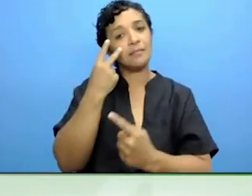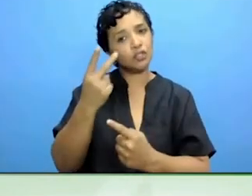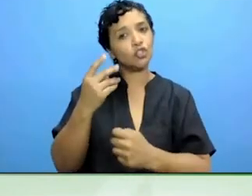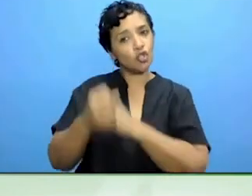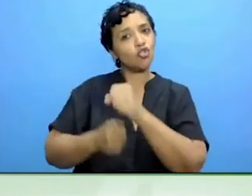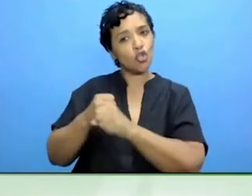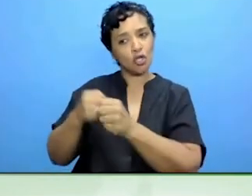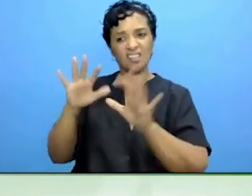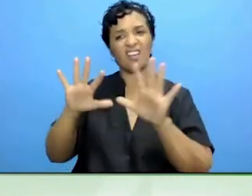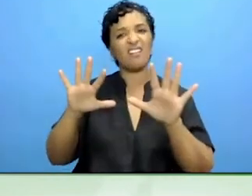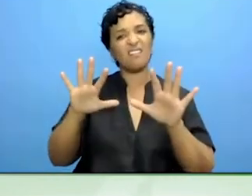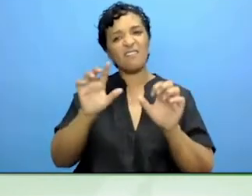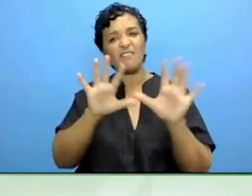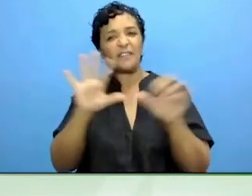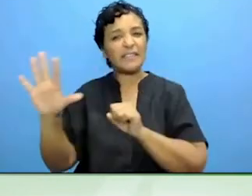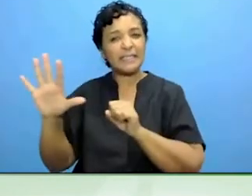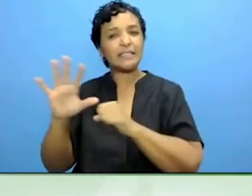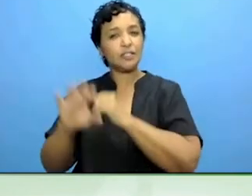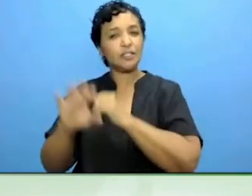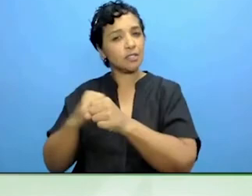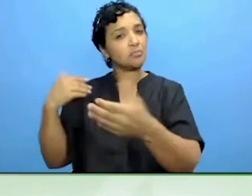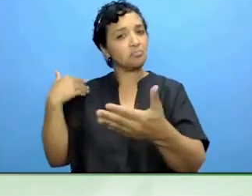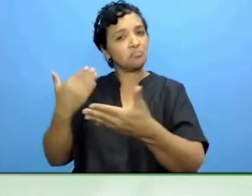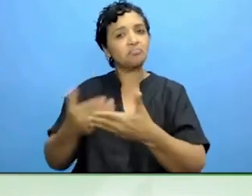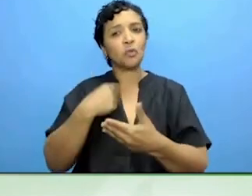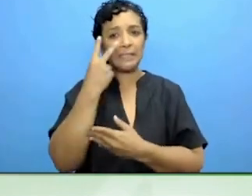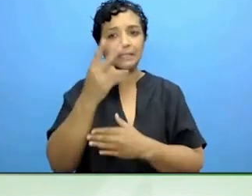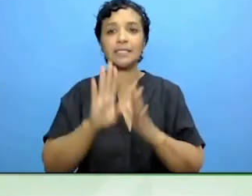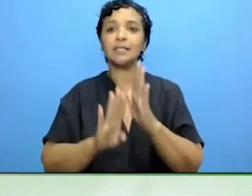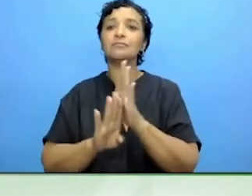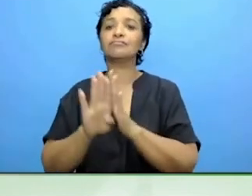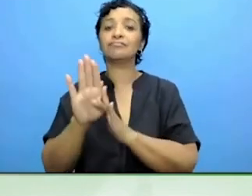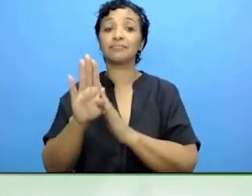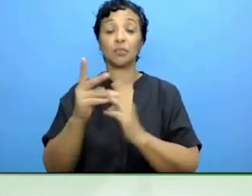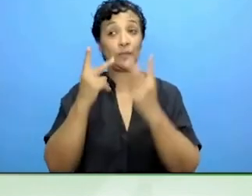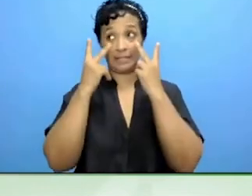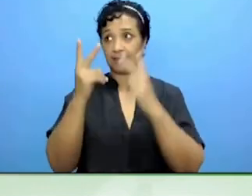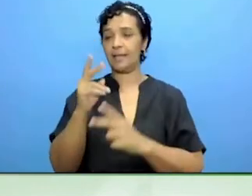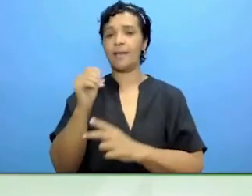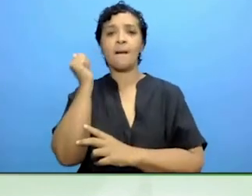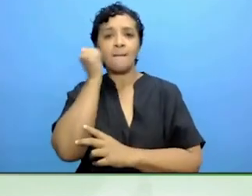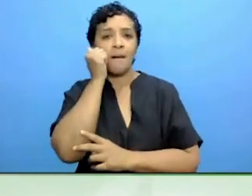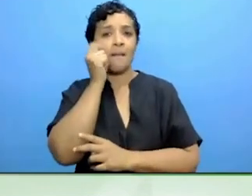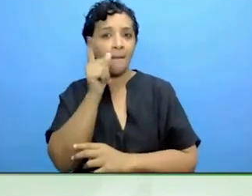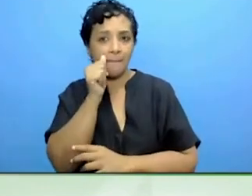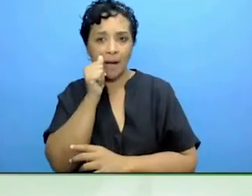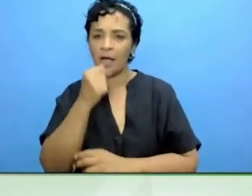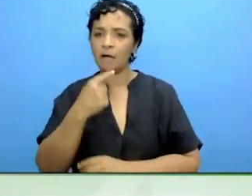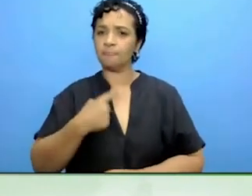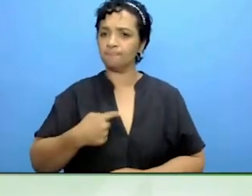and I think with committed parents like you, I think governments will